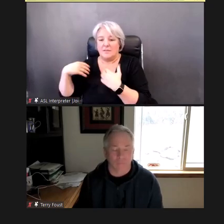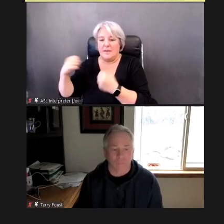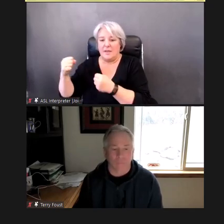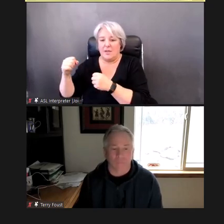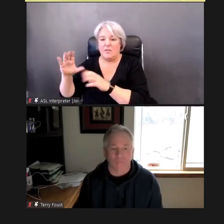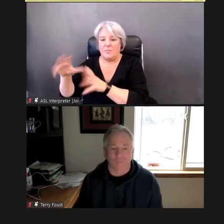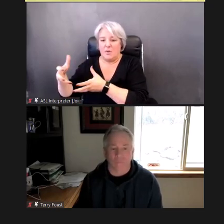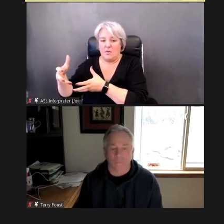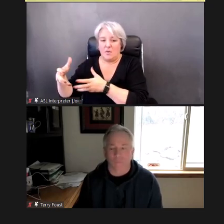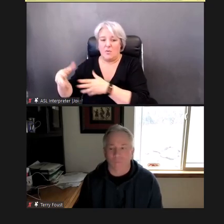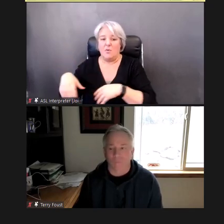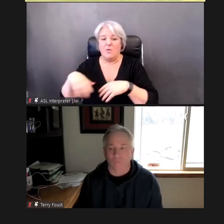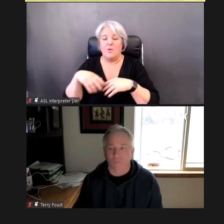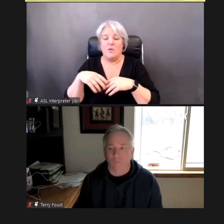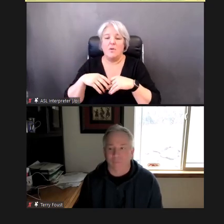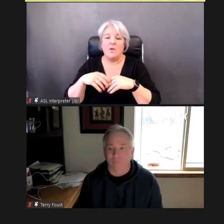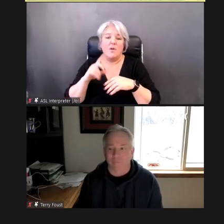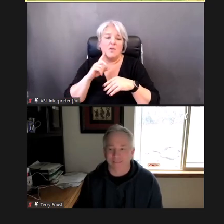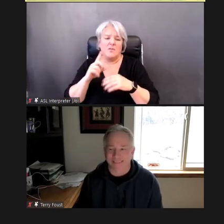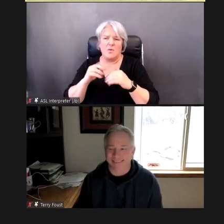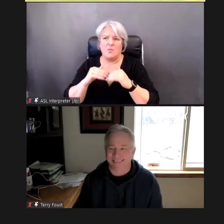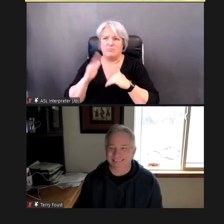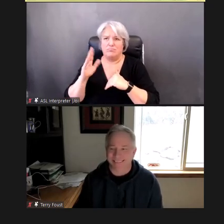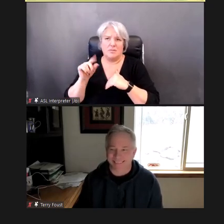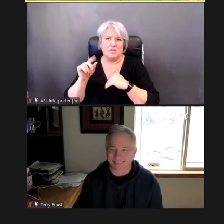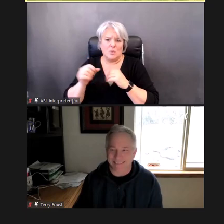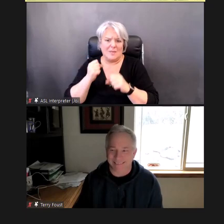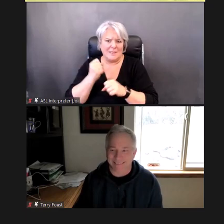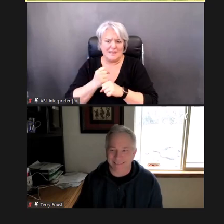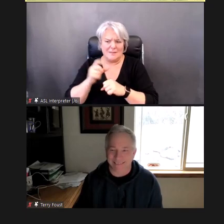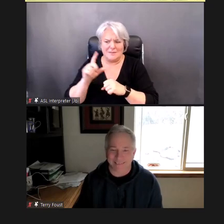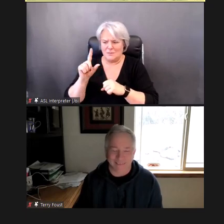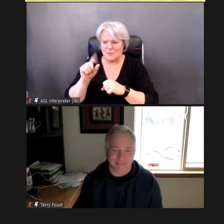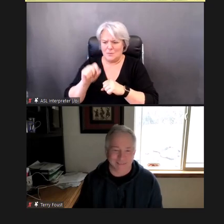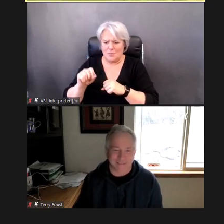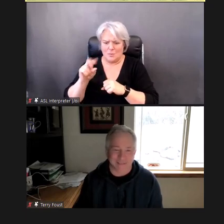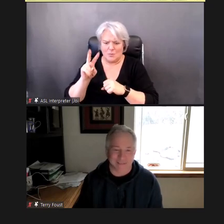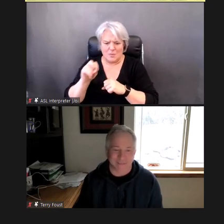more than 20 years, since 2001 -- the ECHO Initiative served as a